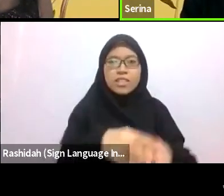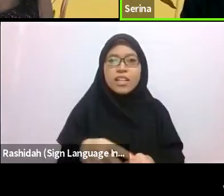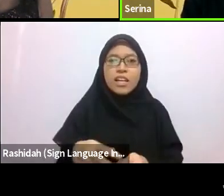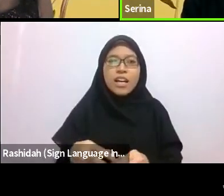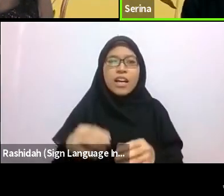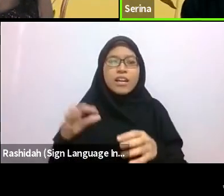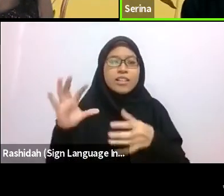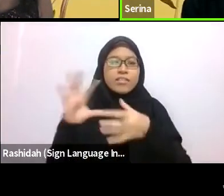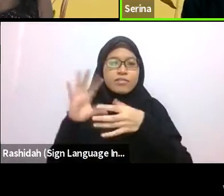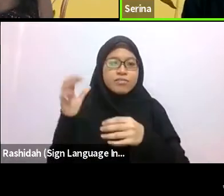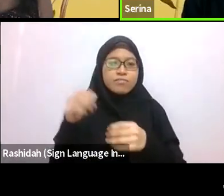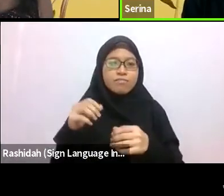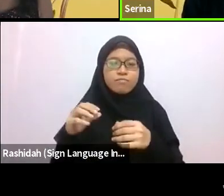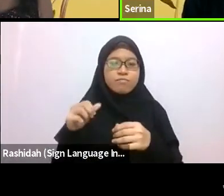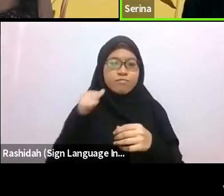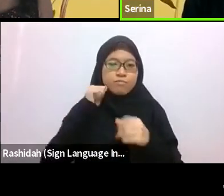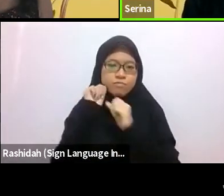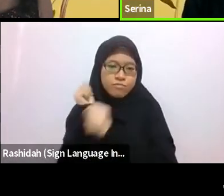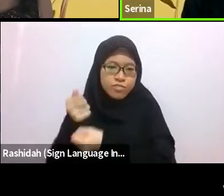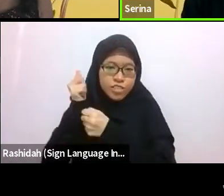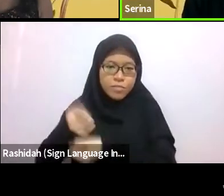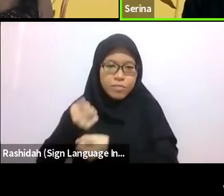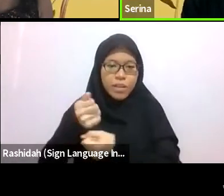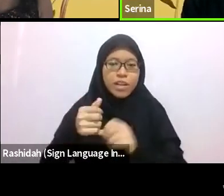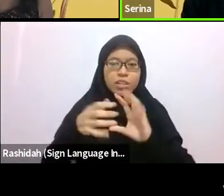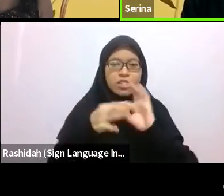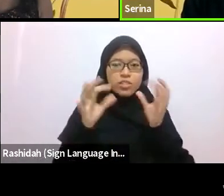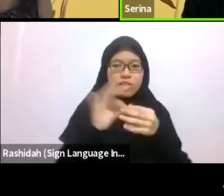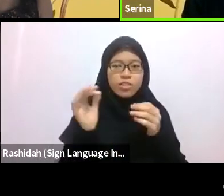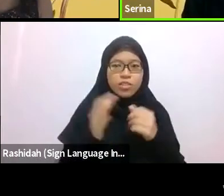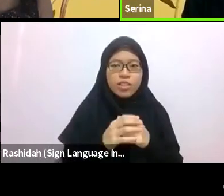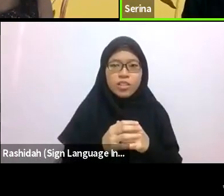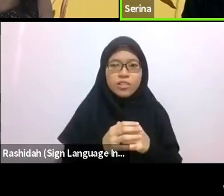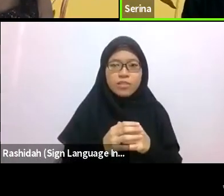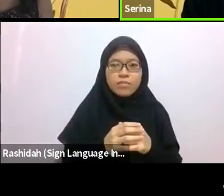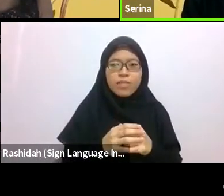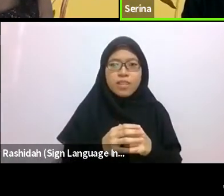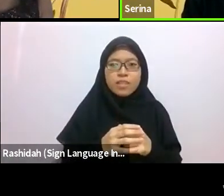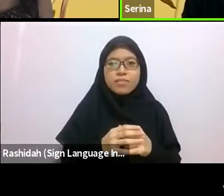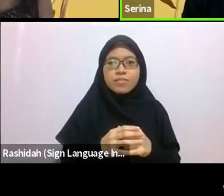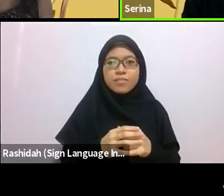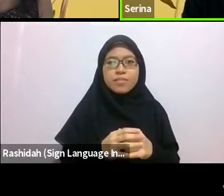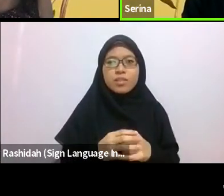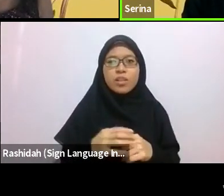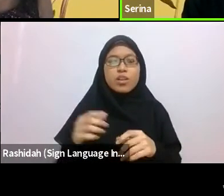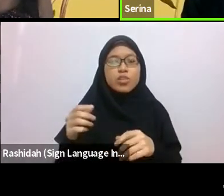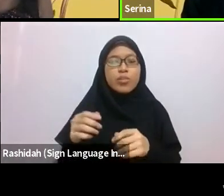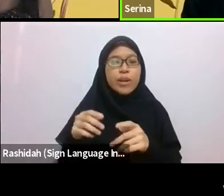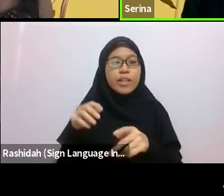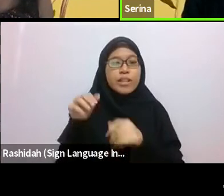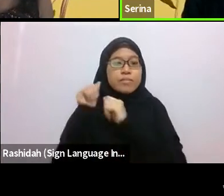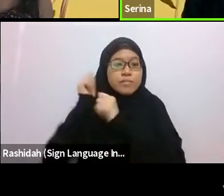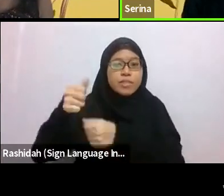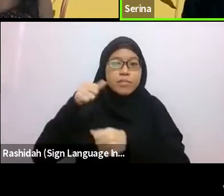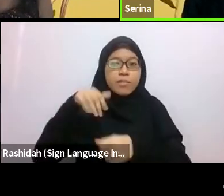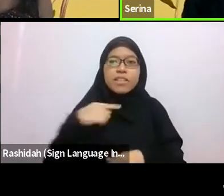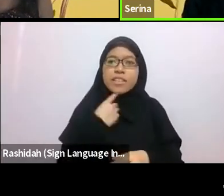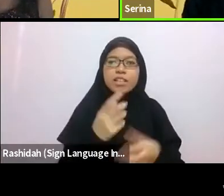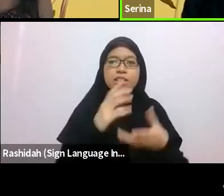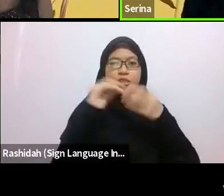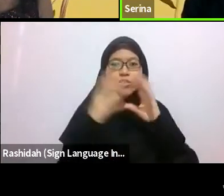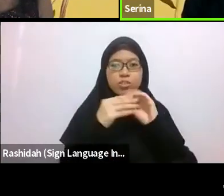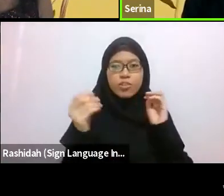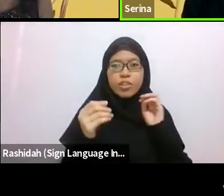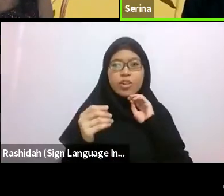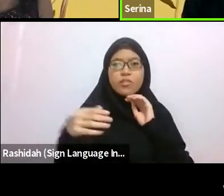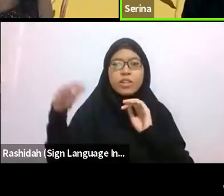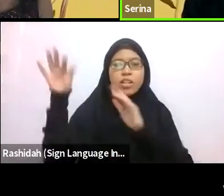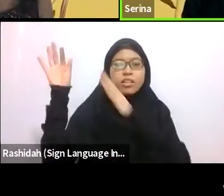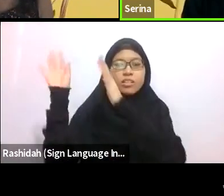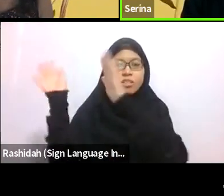I feel like a bit of a fixture at the jetty now, no longer deemed as improper or inappropriate as before. The fishermen, by nature, are a relaxed lot.